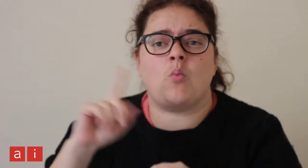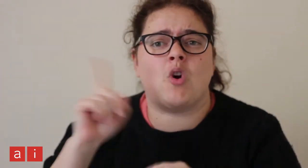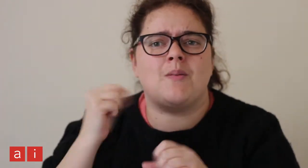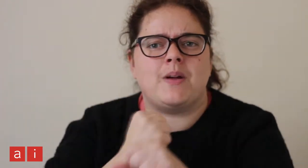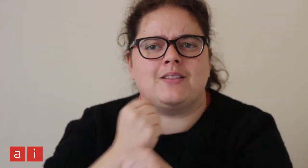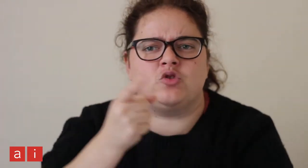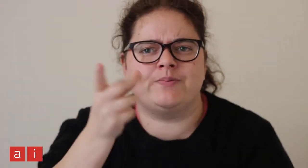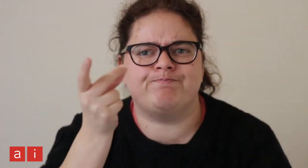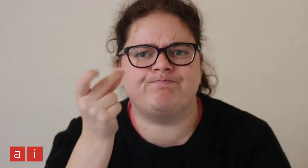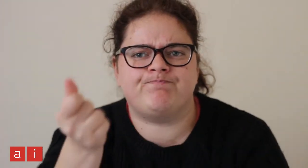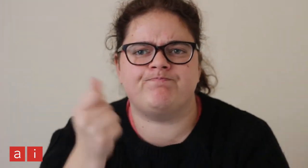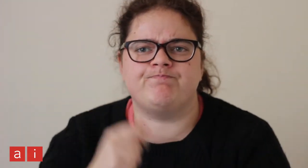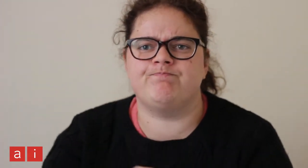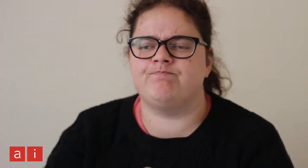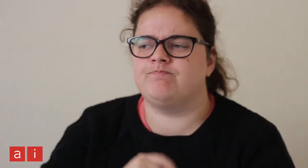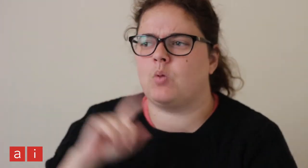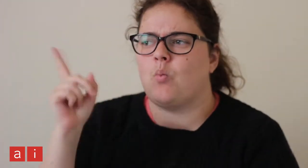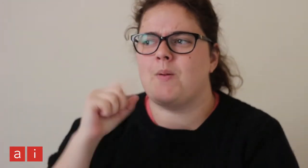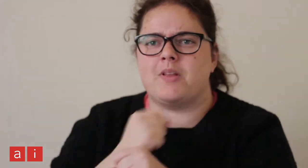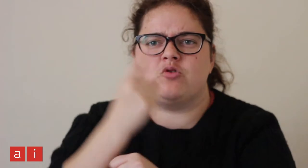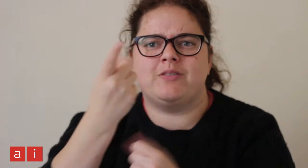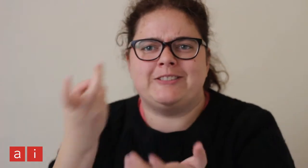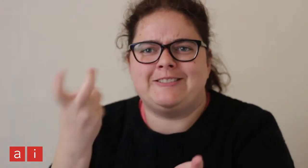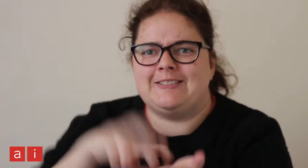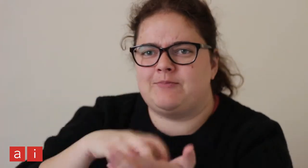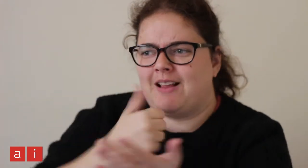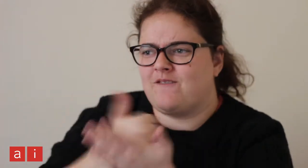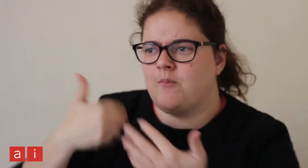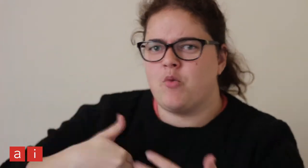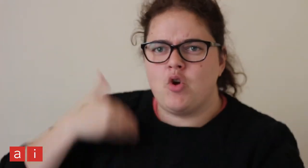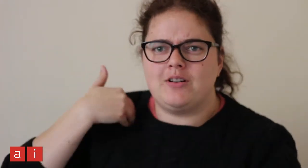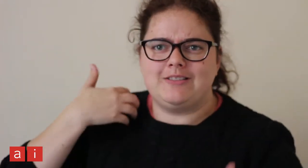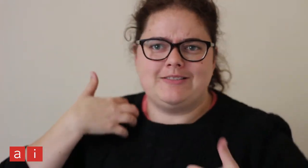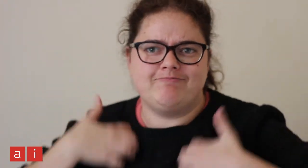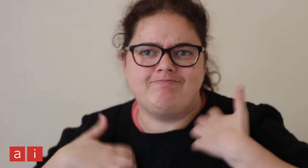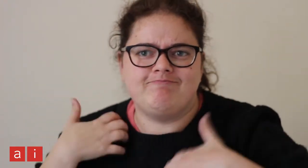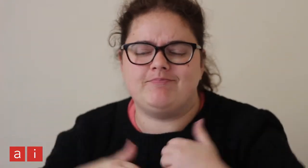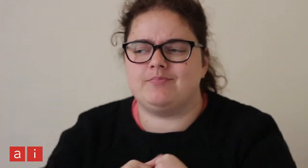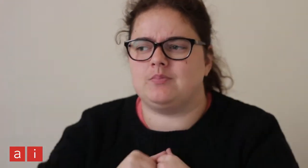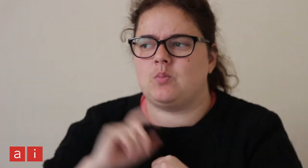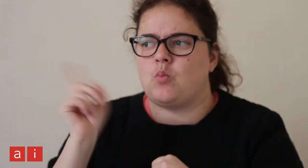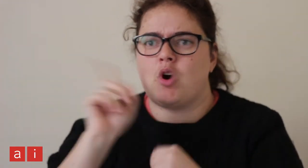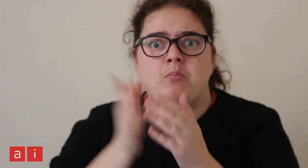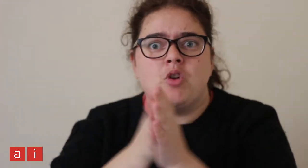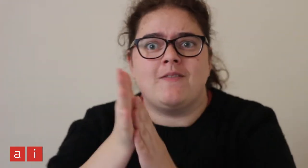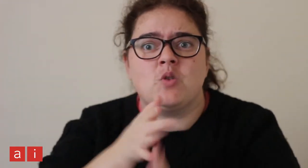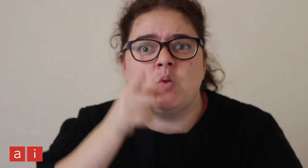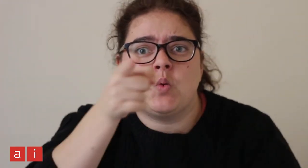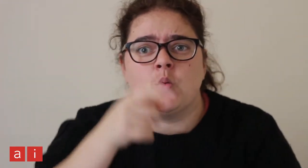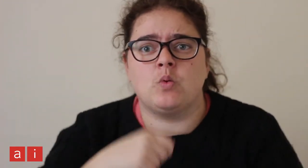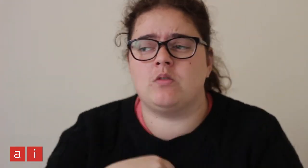What makes you tick? What makes you get up every morning? What motivates you?